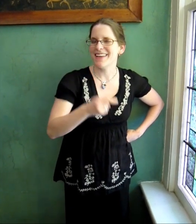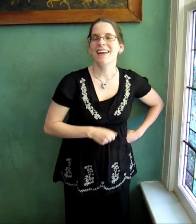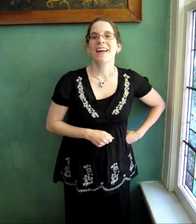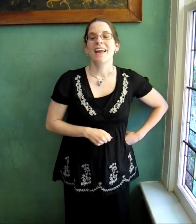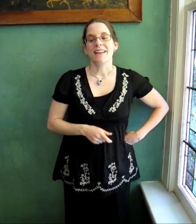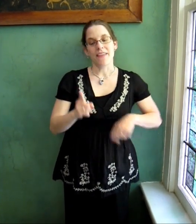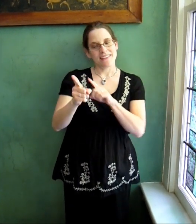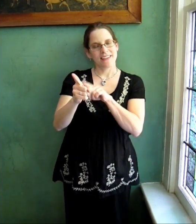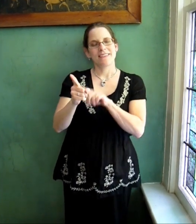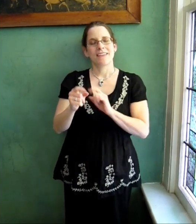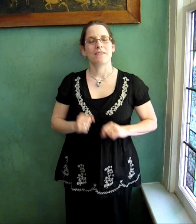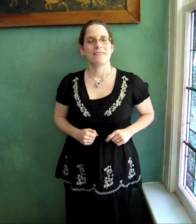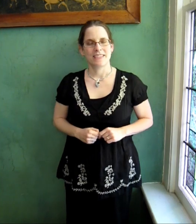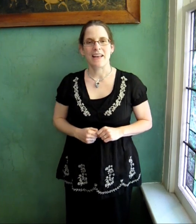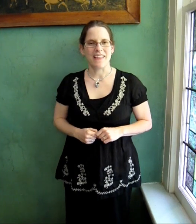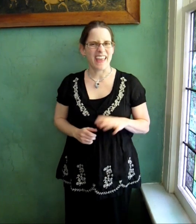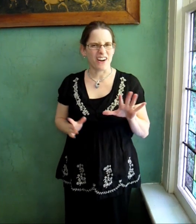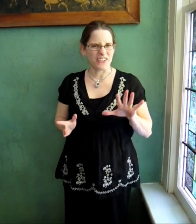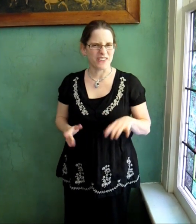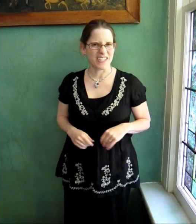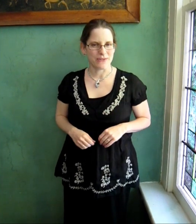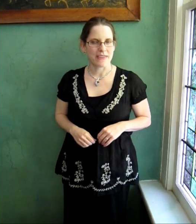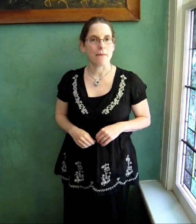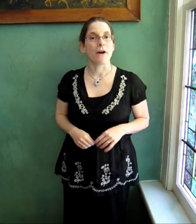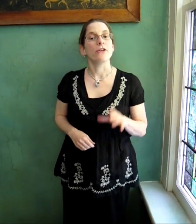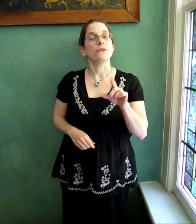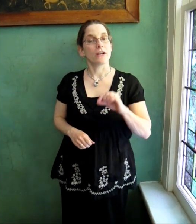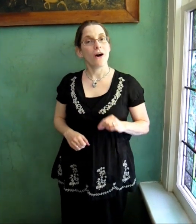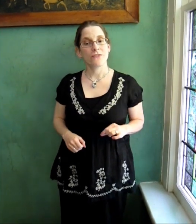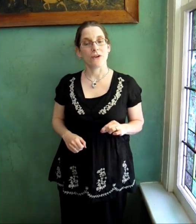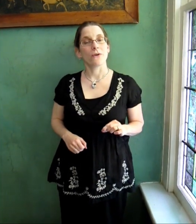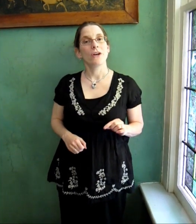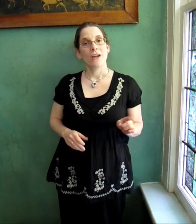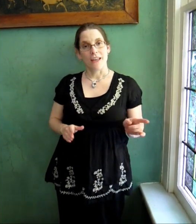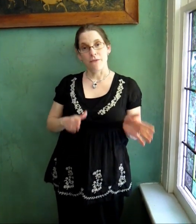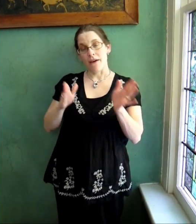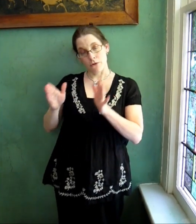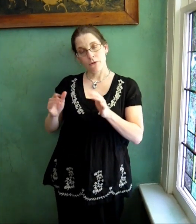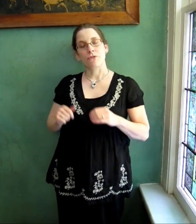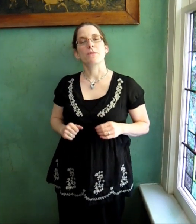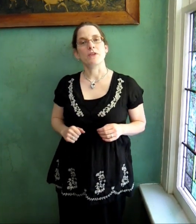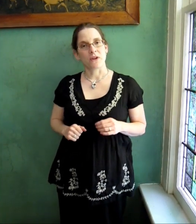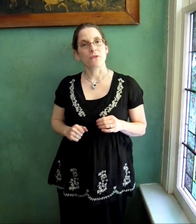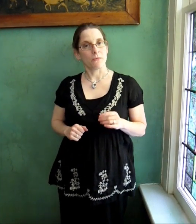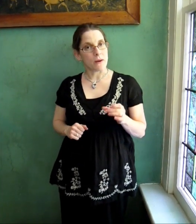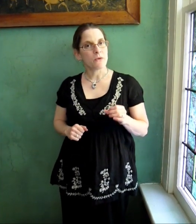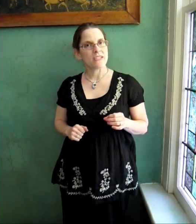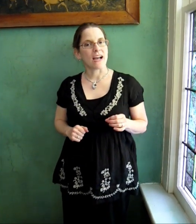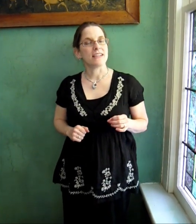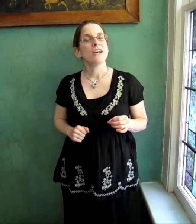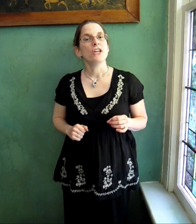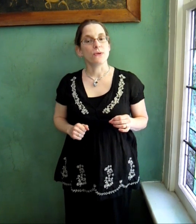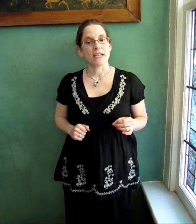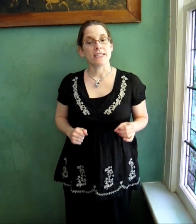Now that's the sign that they all know to do at that part. You can also, if you have an older group, and you want to incorporate more signs, you